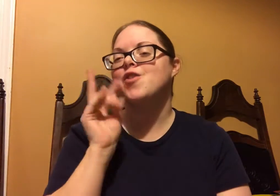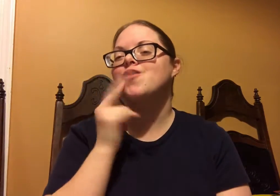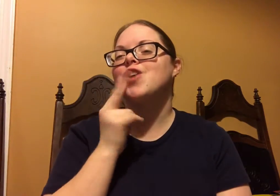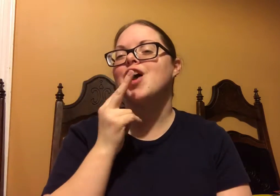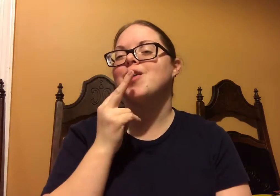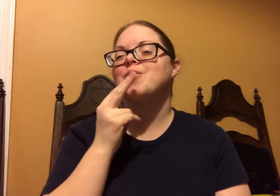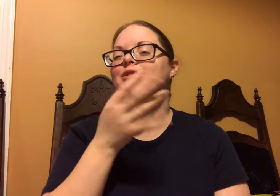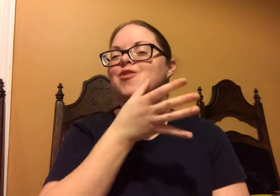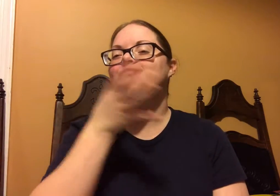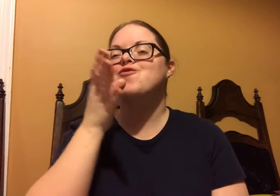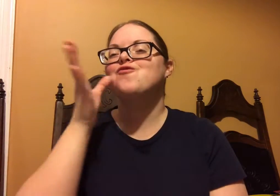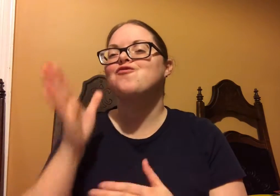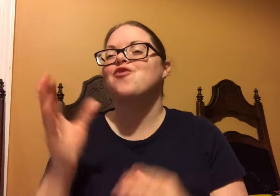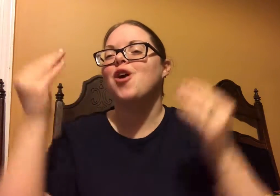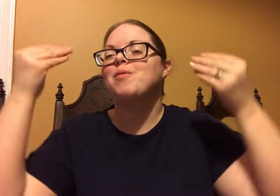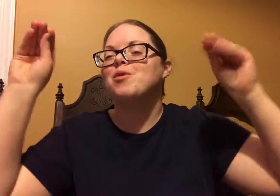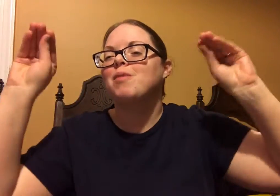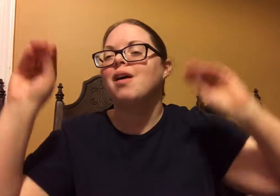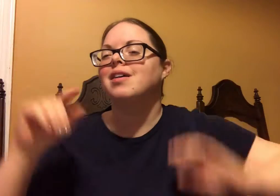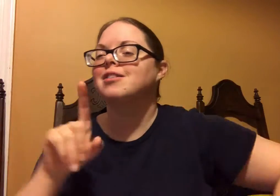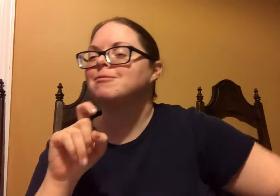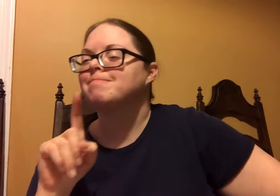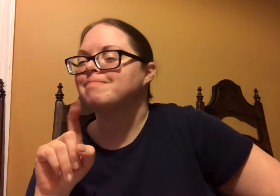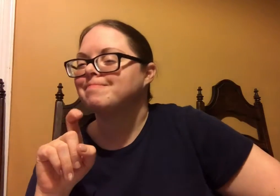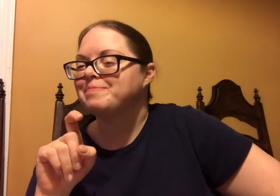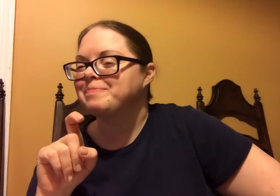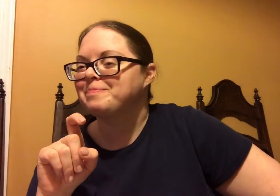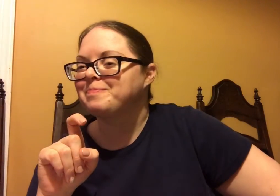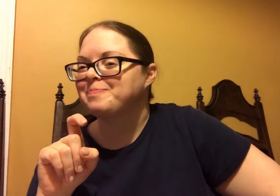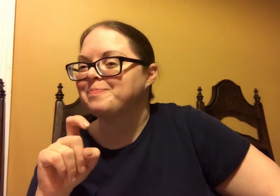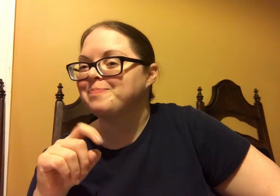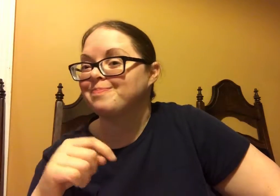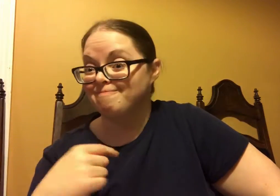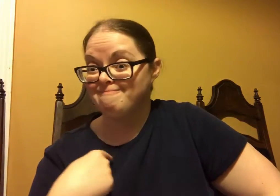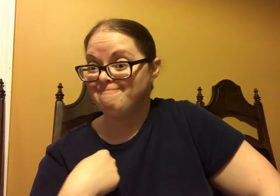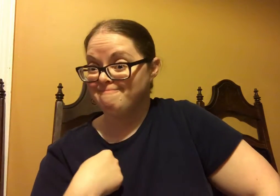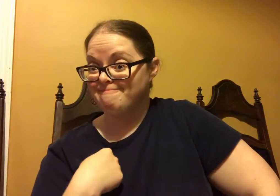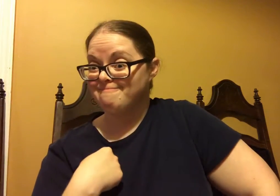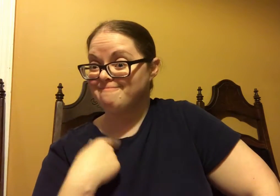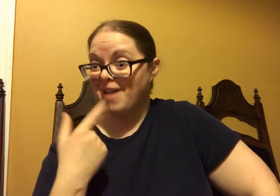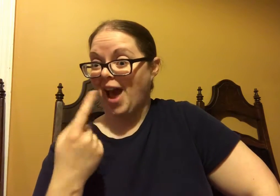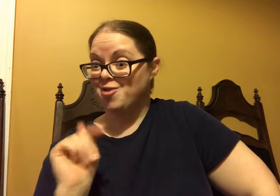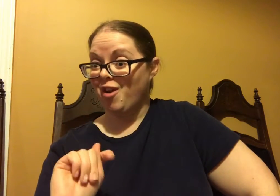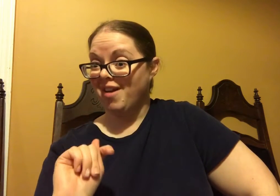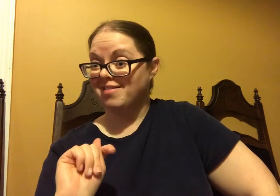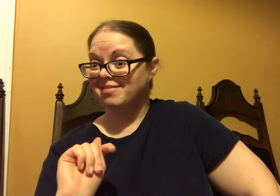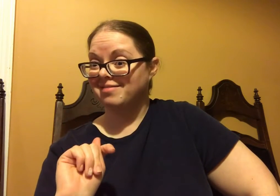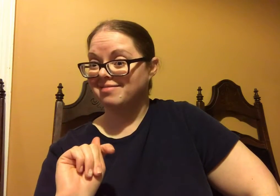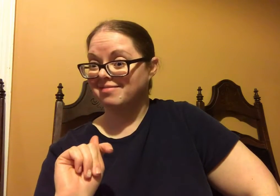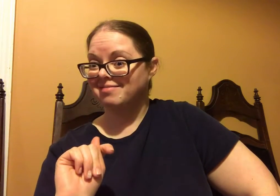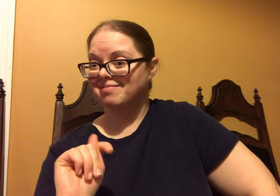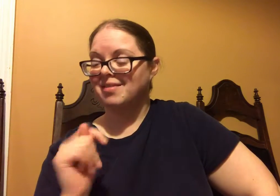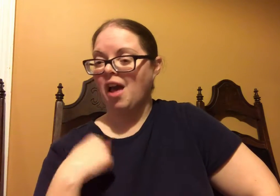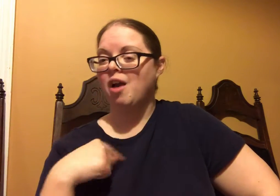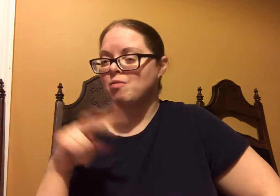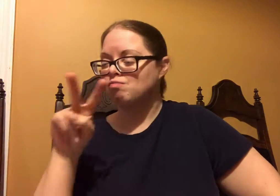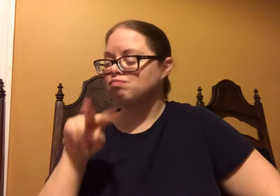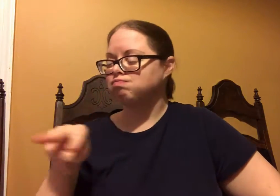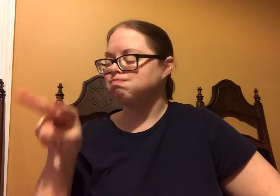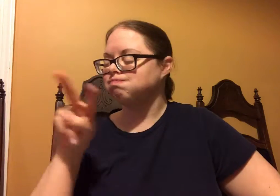So do you buy yours at the farmer's market? I try to go to the farmer's market.